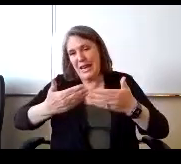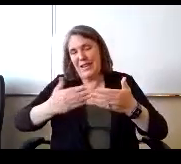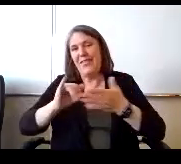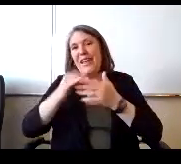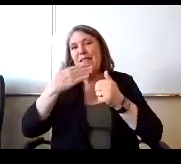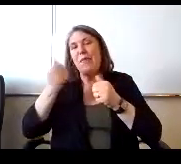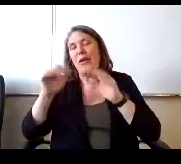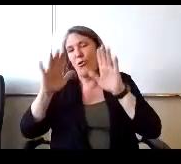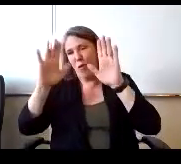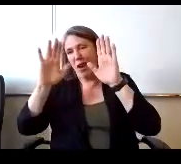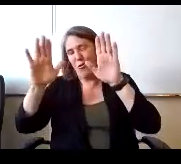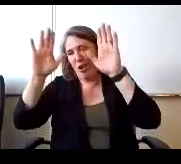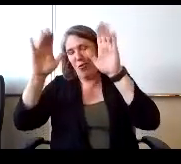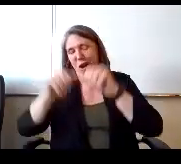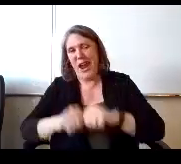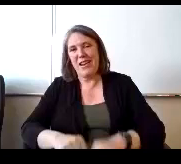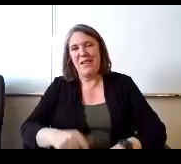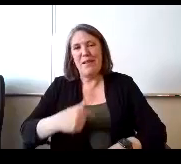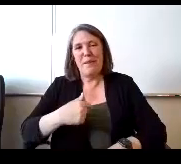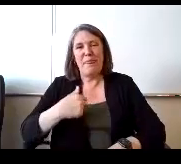I figured that I just didn't know. Thank you.